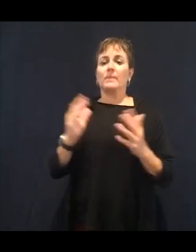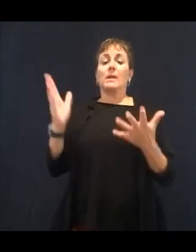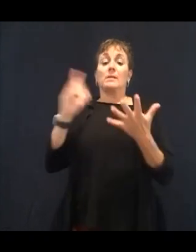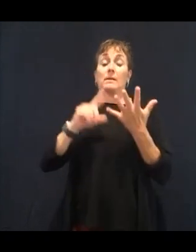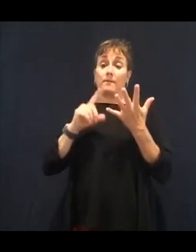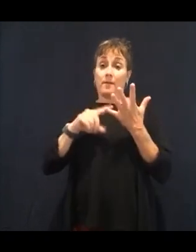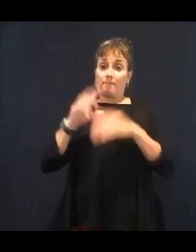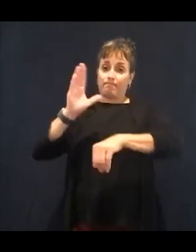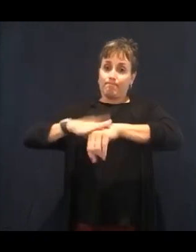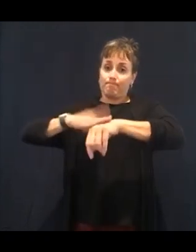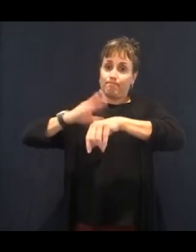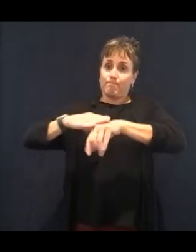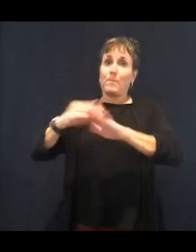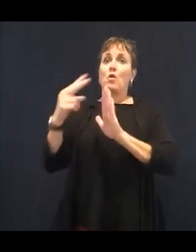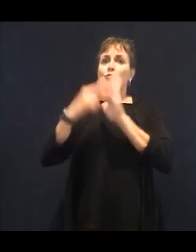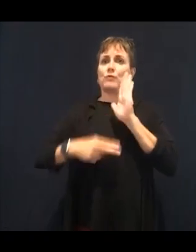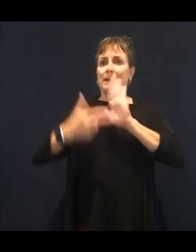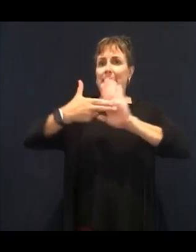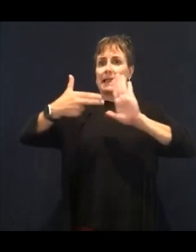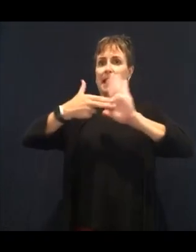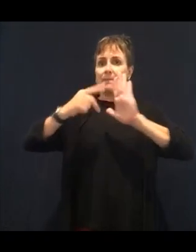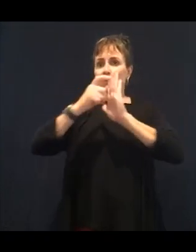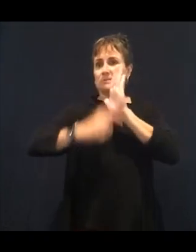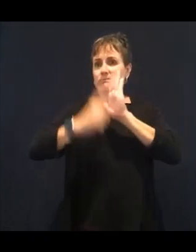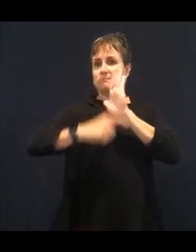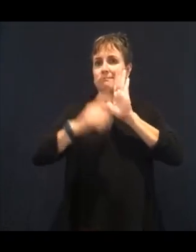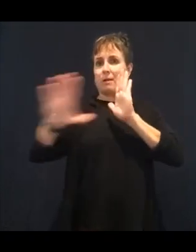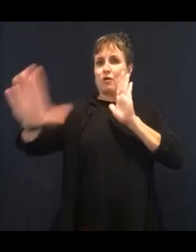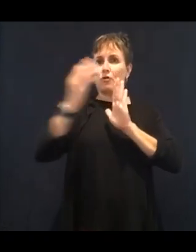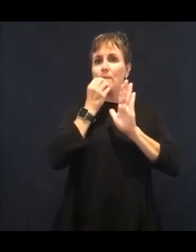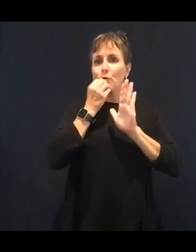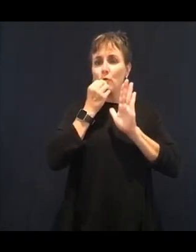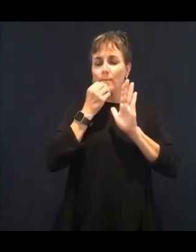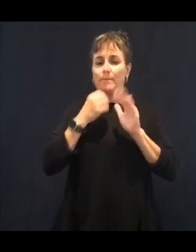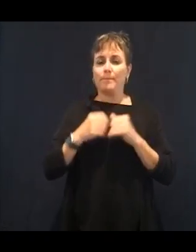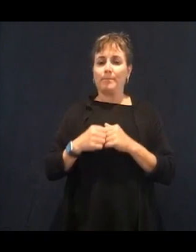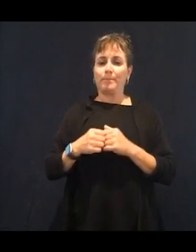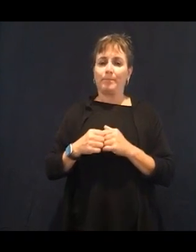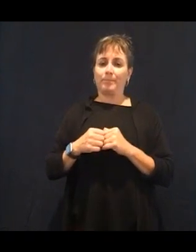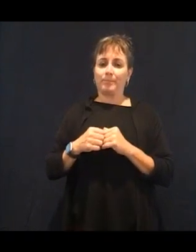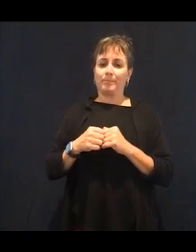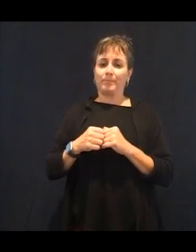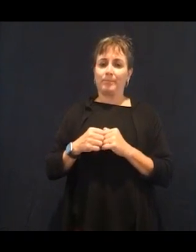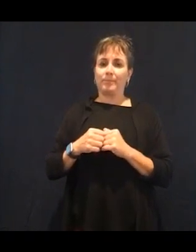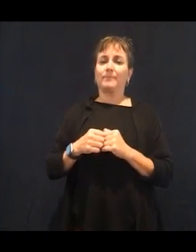And, on there,